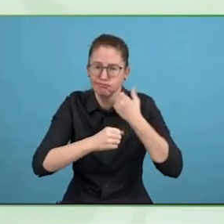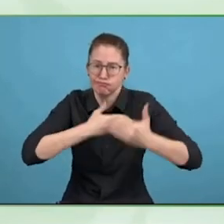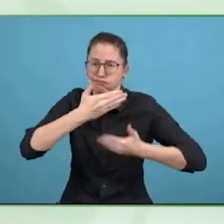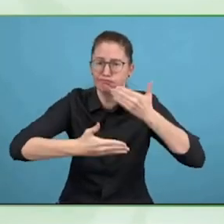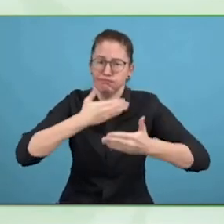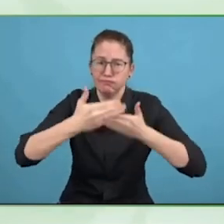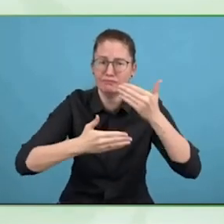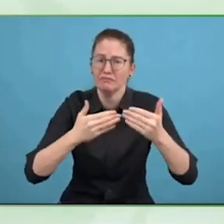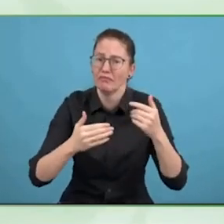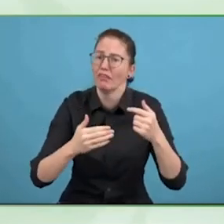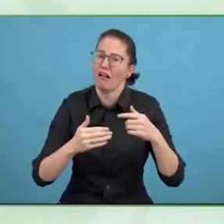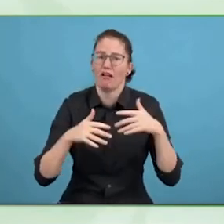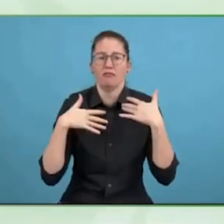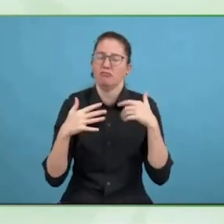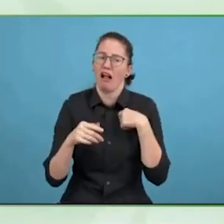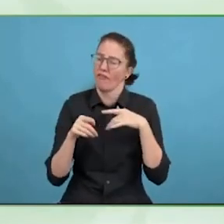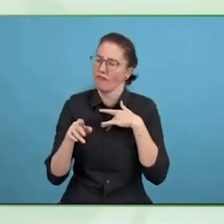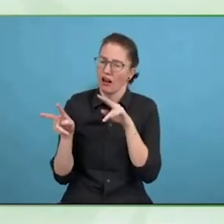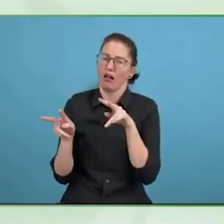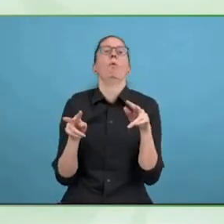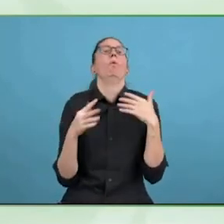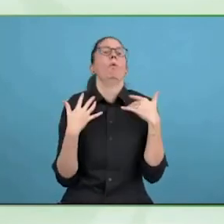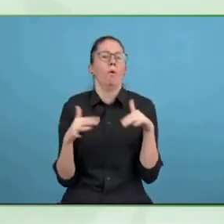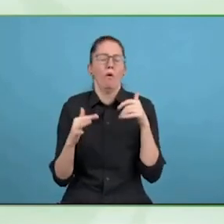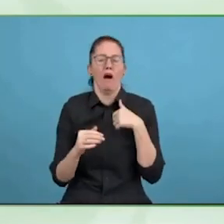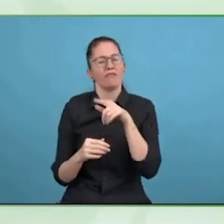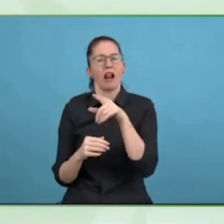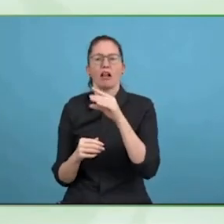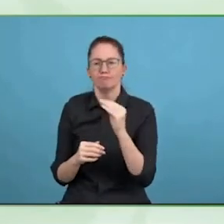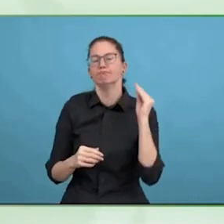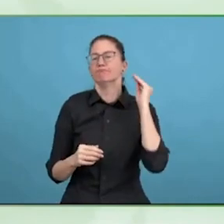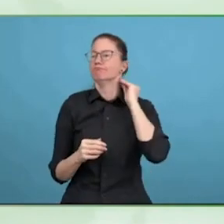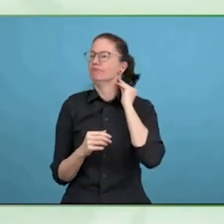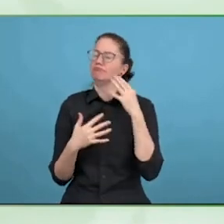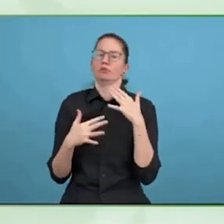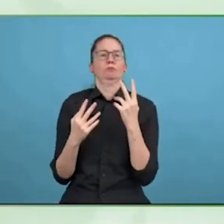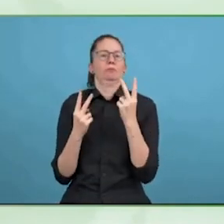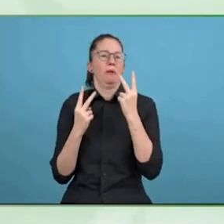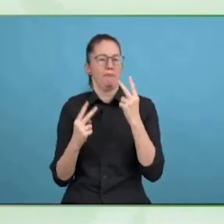serious needs that are not met, I think, as a human being, it is